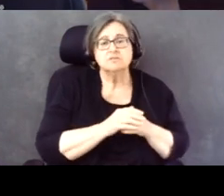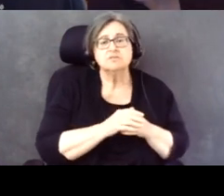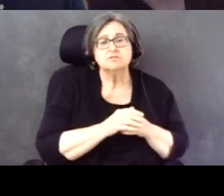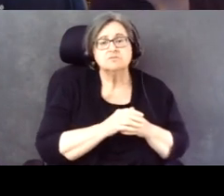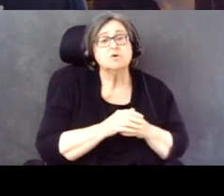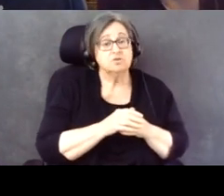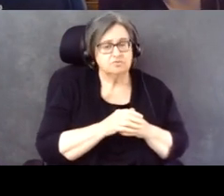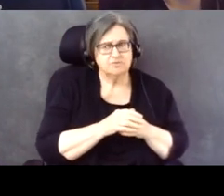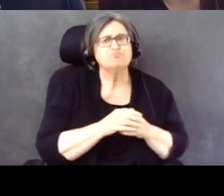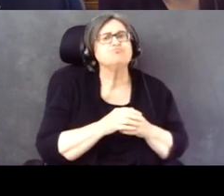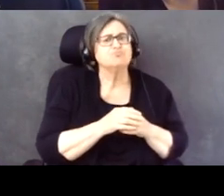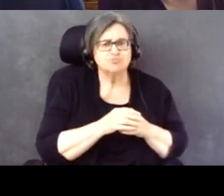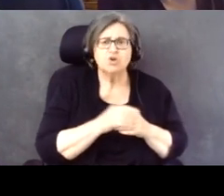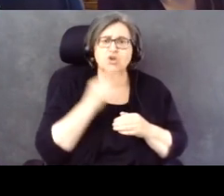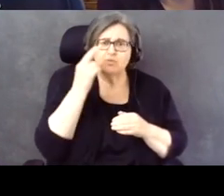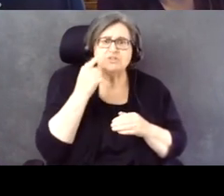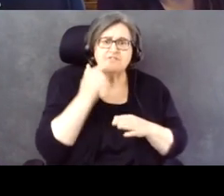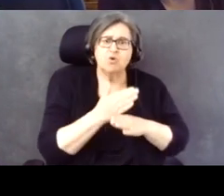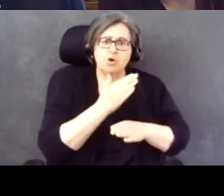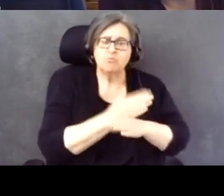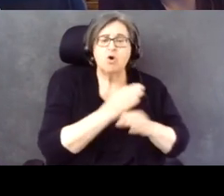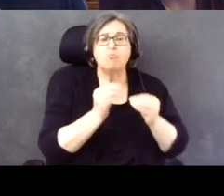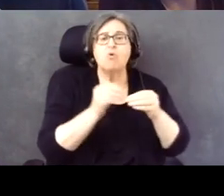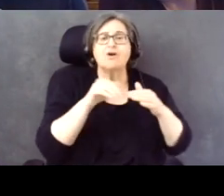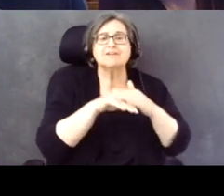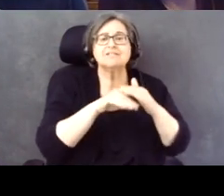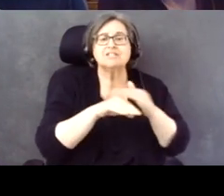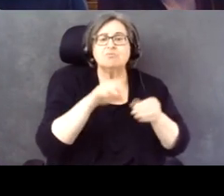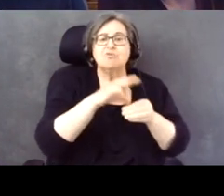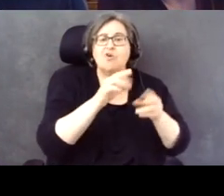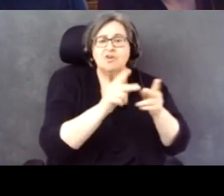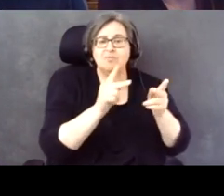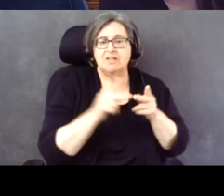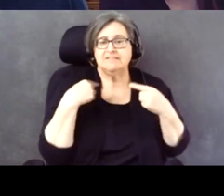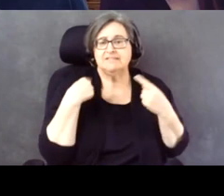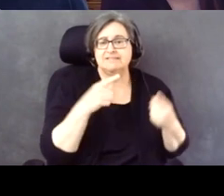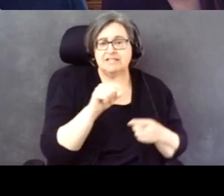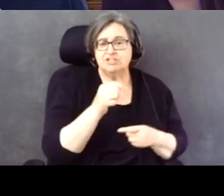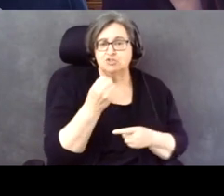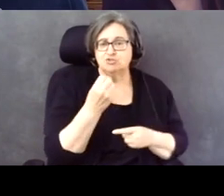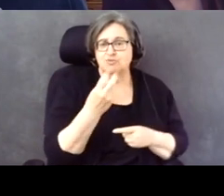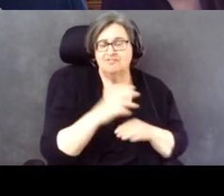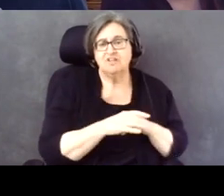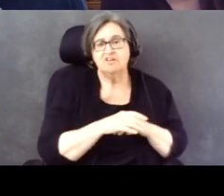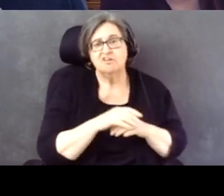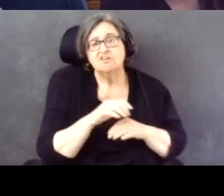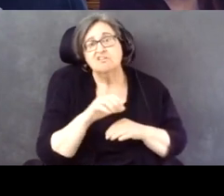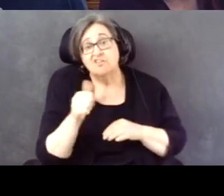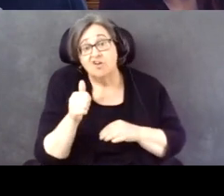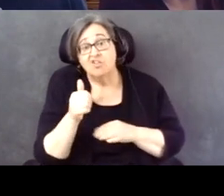accessibility of polling places since 2012, while the other half resulted from the shift